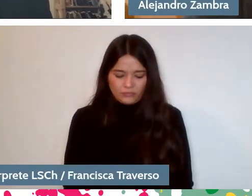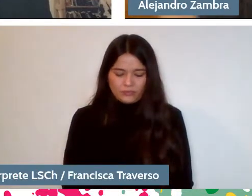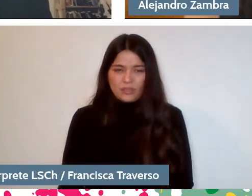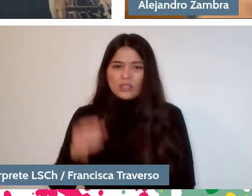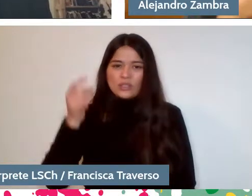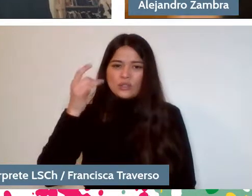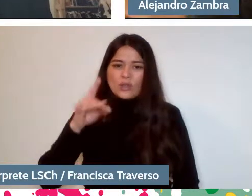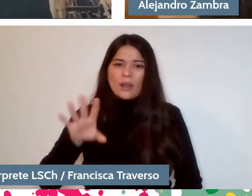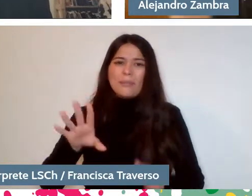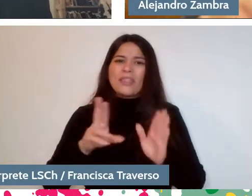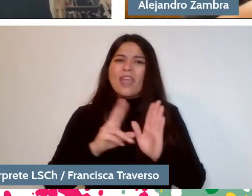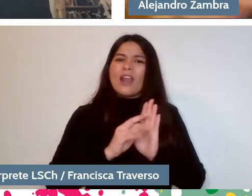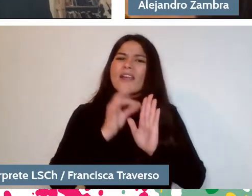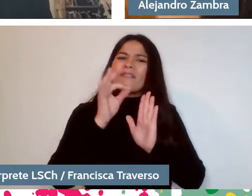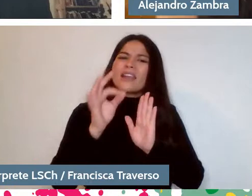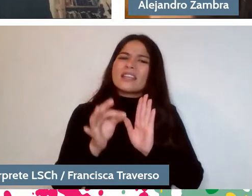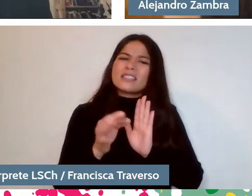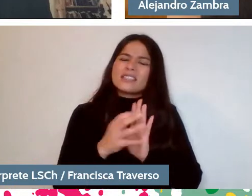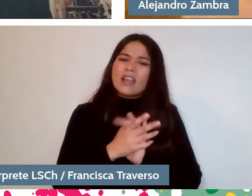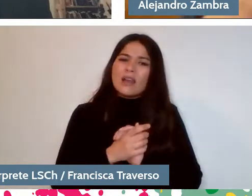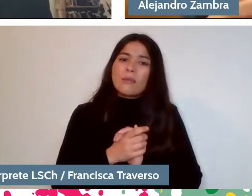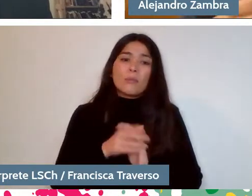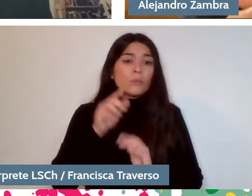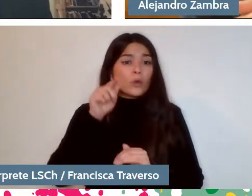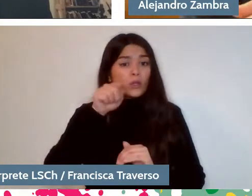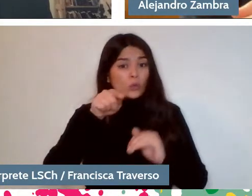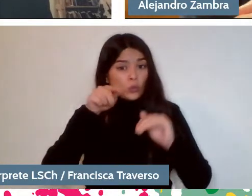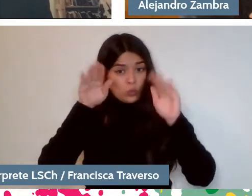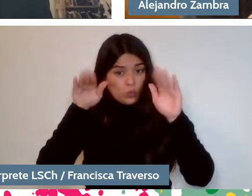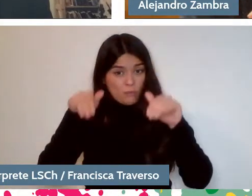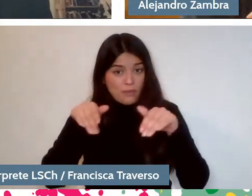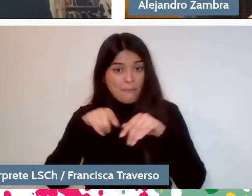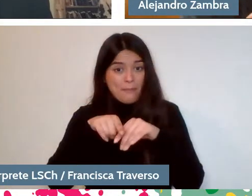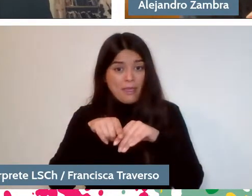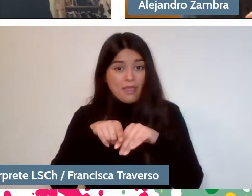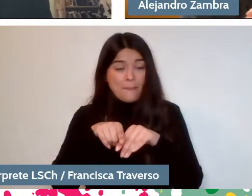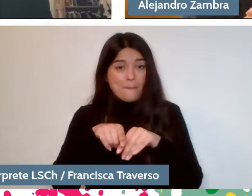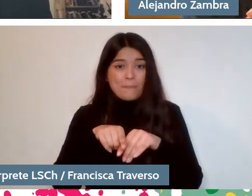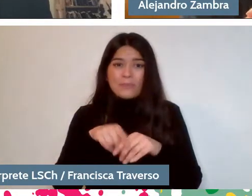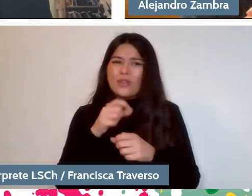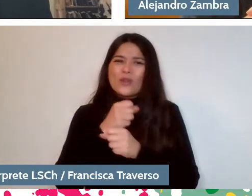I mean, I don't know if... because you yourself couldn't even be so sure that you remember what you remember.